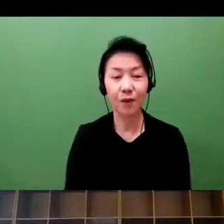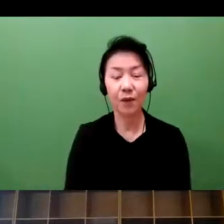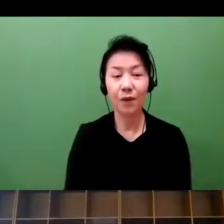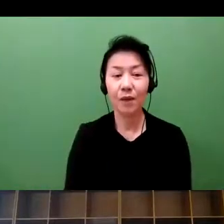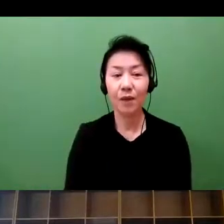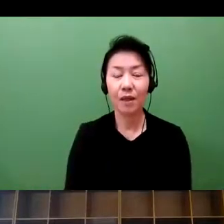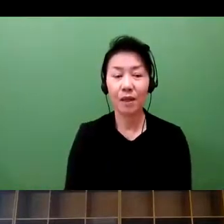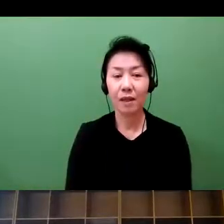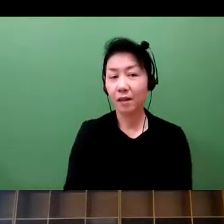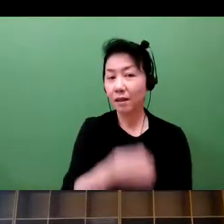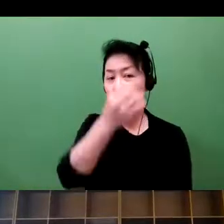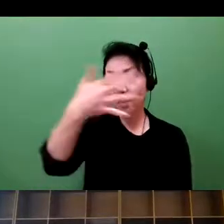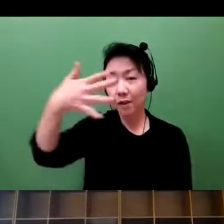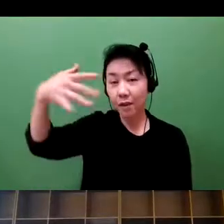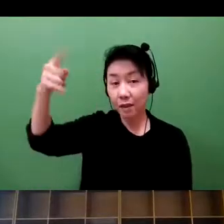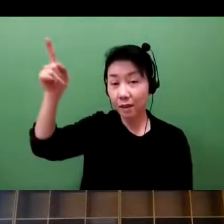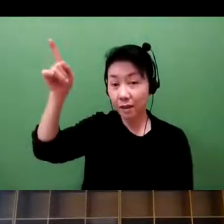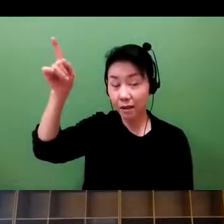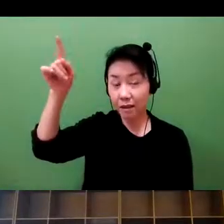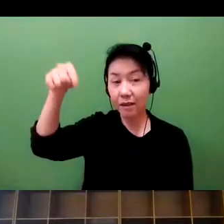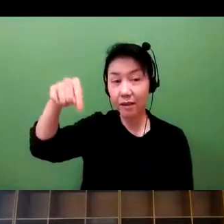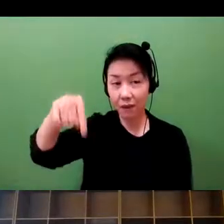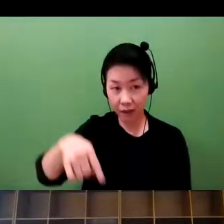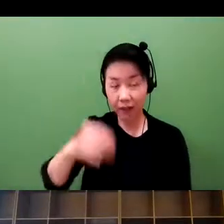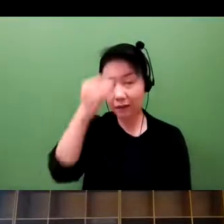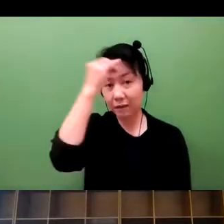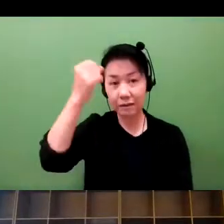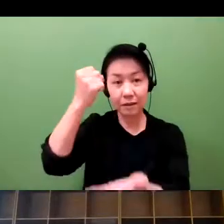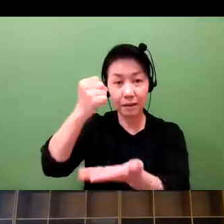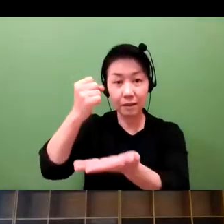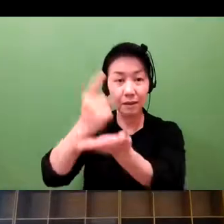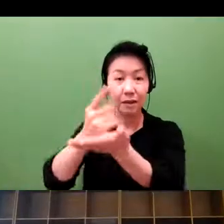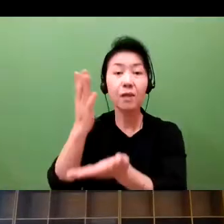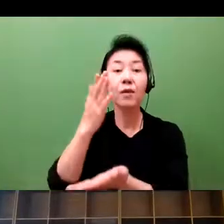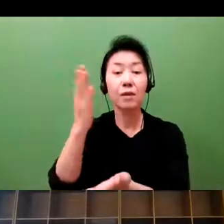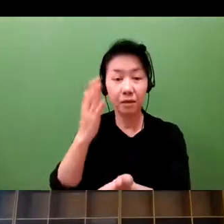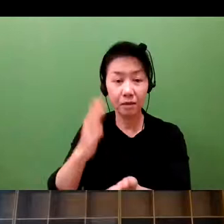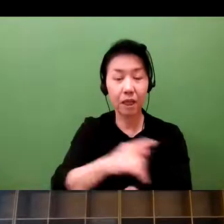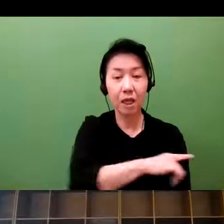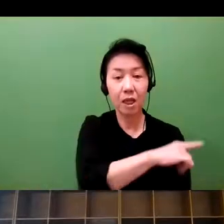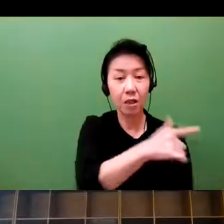And as I mentioned, in the United States, not just limited to intellectual property,